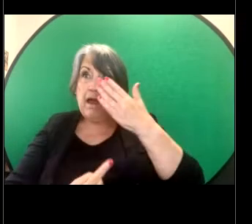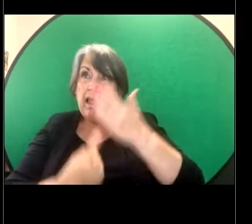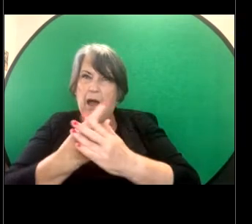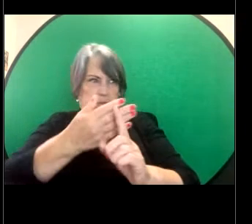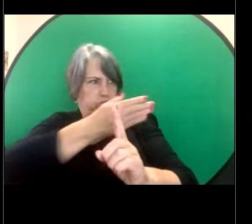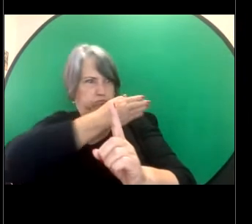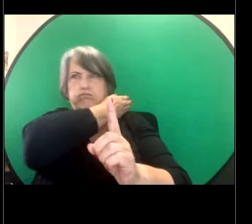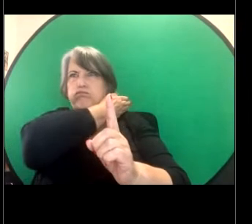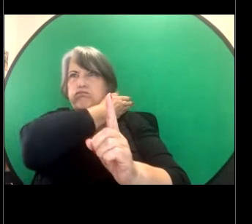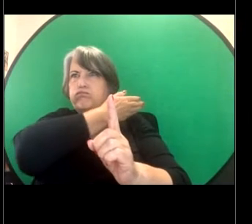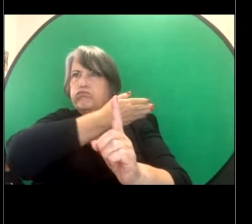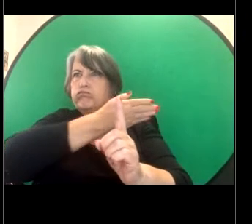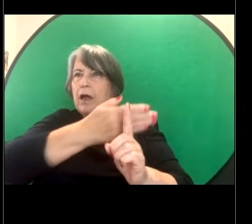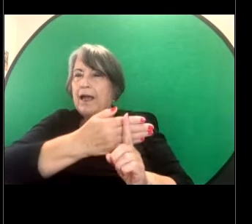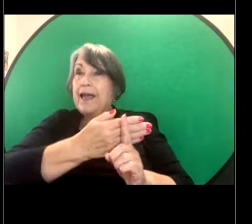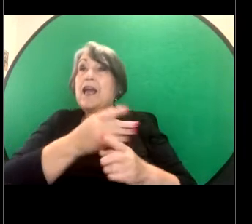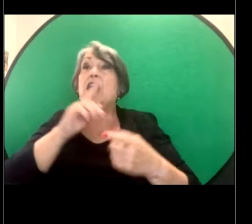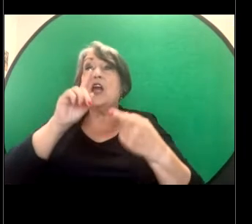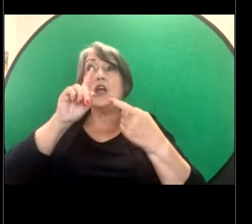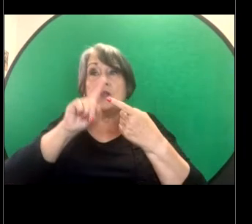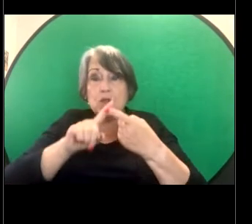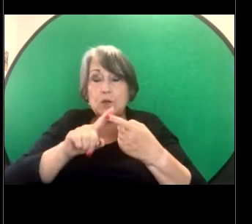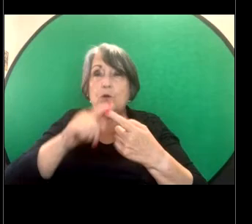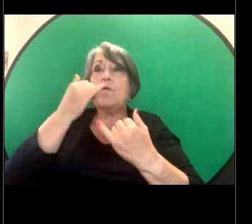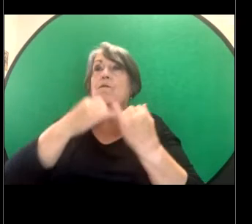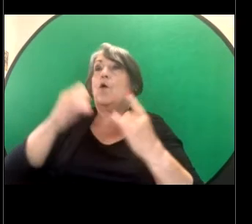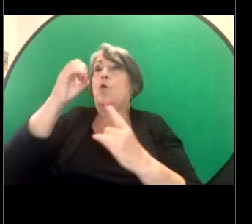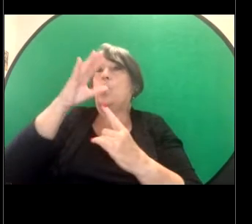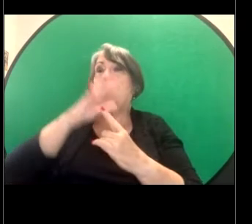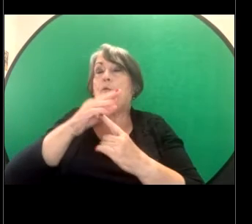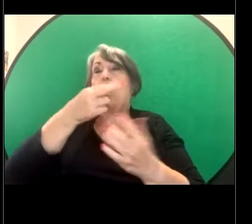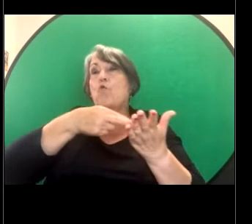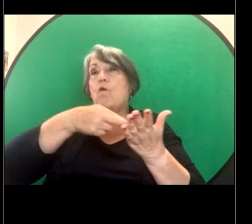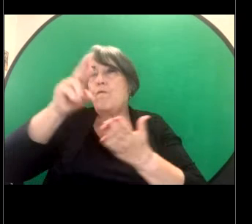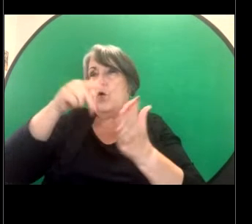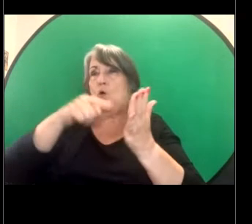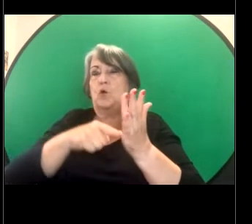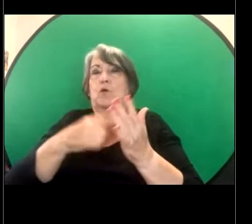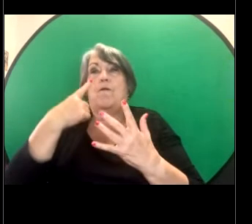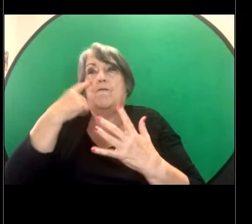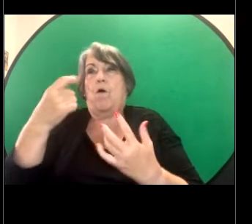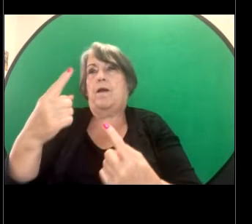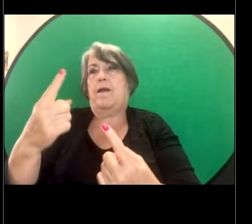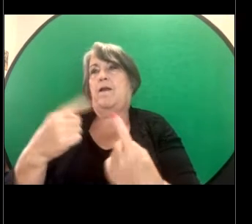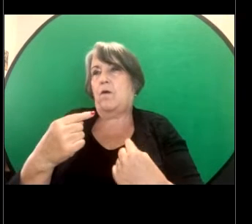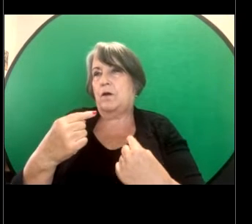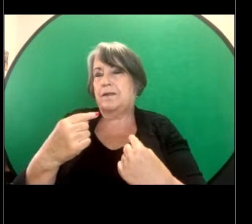it is still very important to refer someone on to get some advice, even if it is outside those one